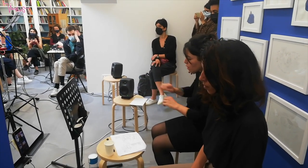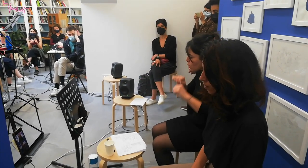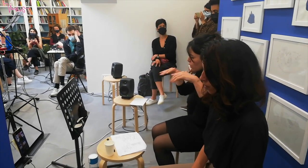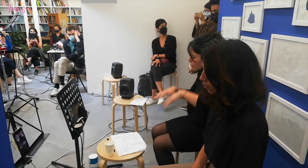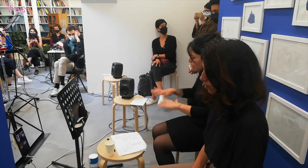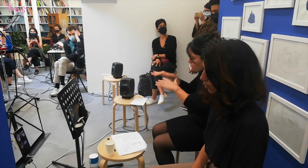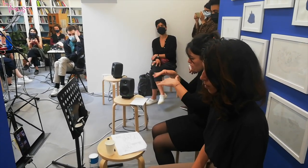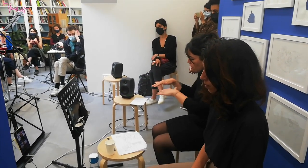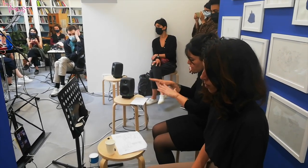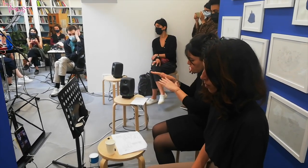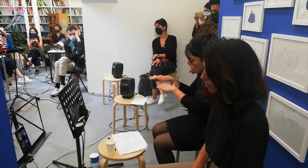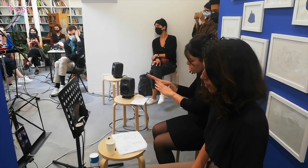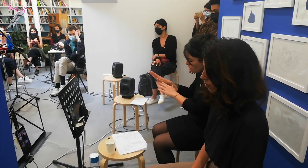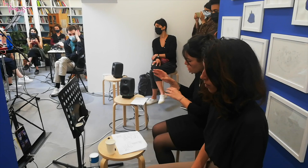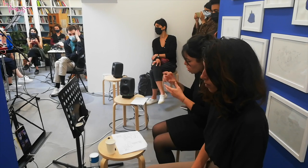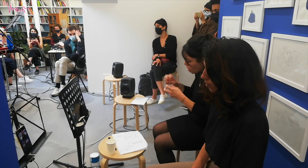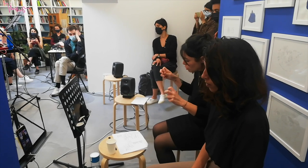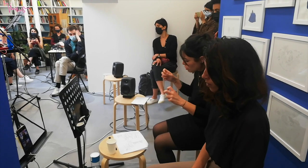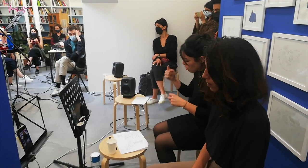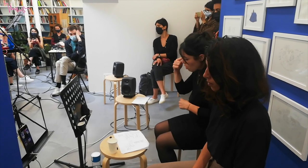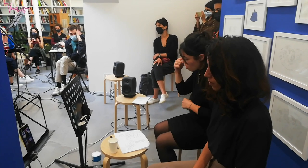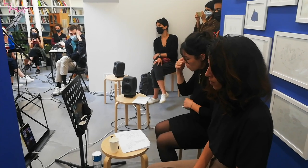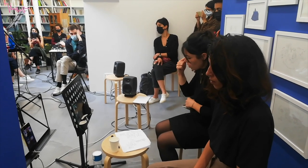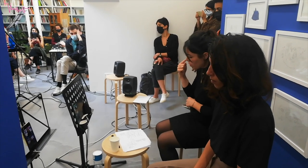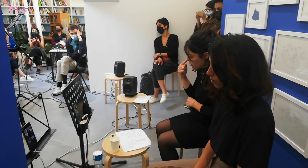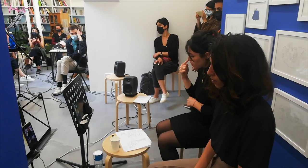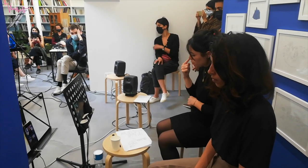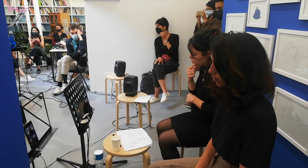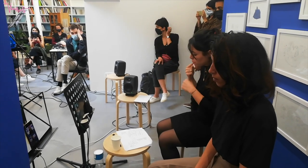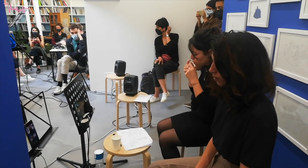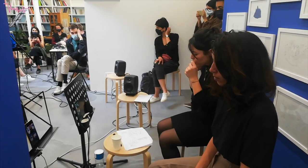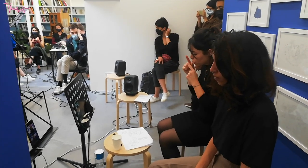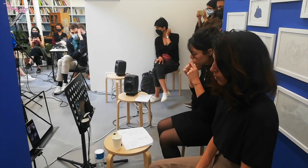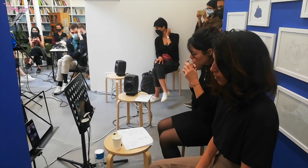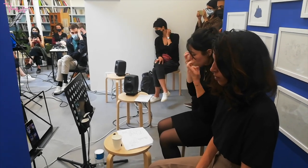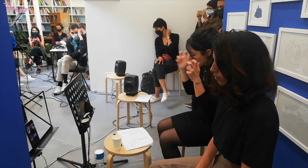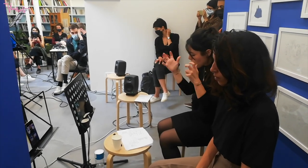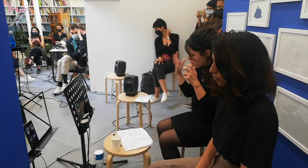will you give me back the bone and the eye? The mouth and the noise?